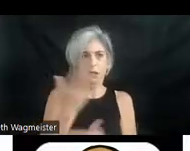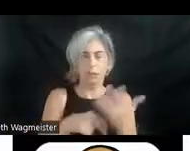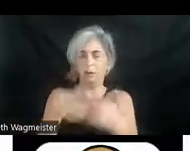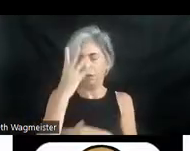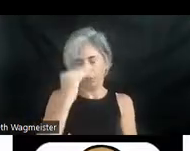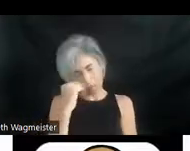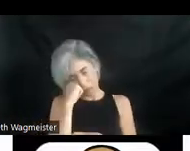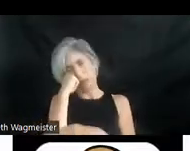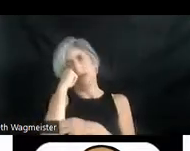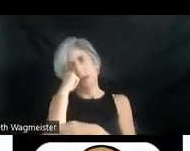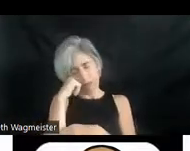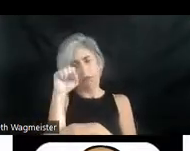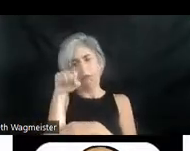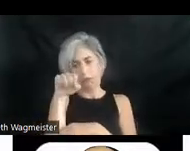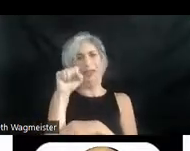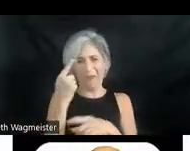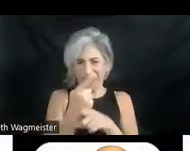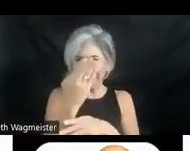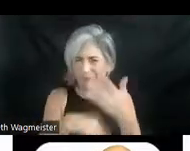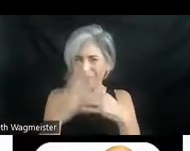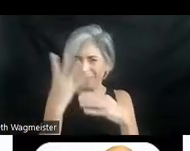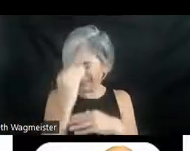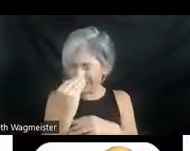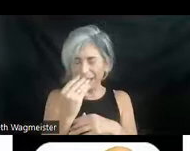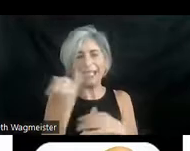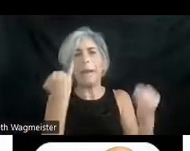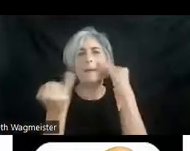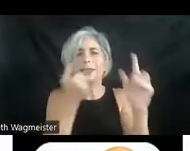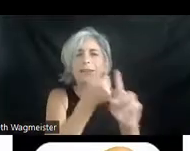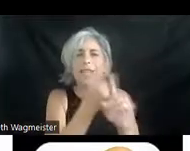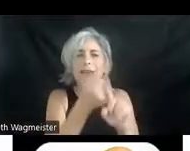You nodded off, didn't you? Yeah. Imagine you are a blind person in the movie theater